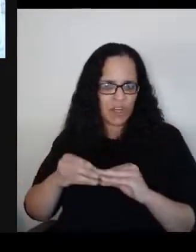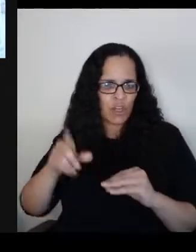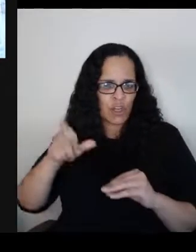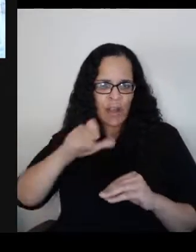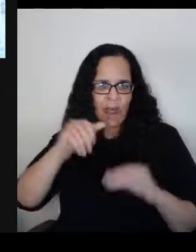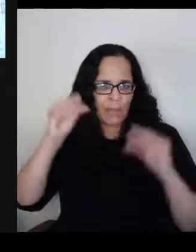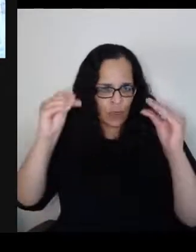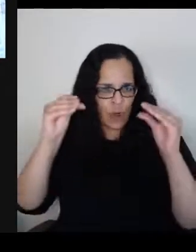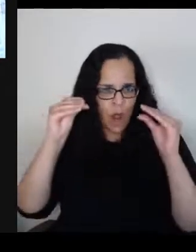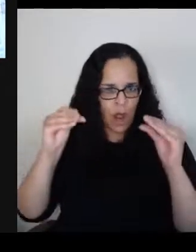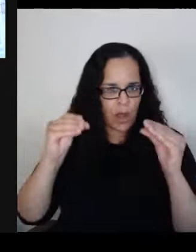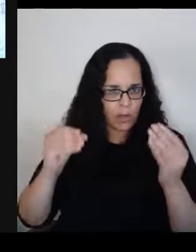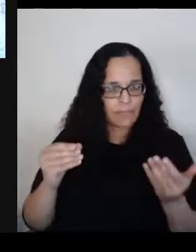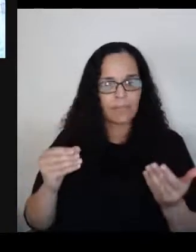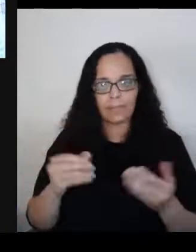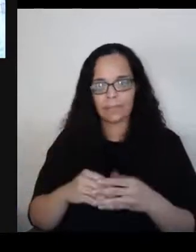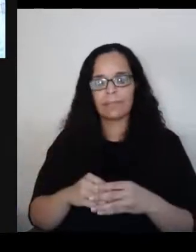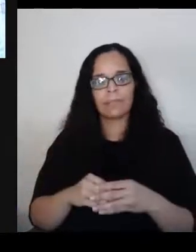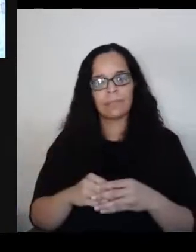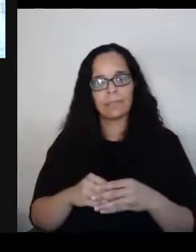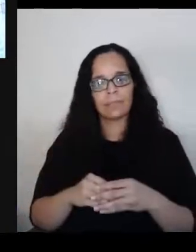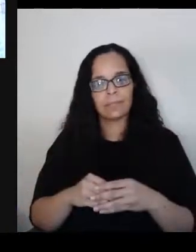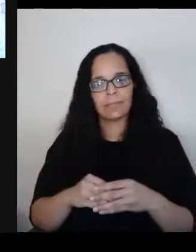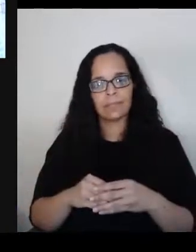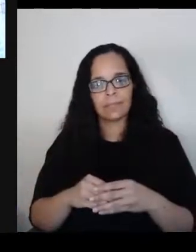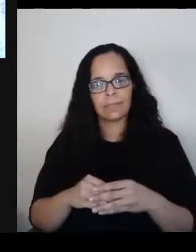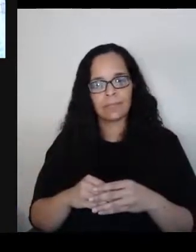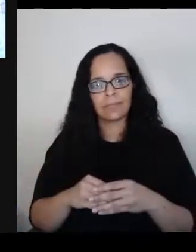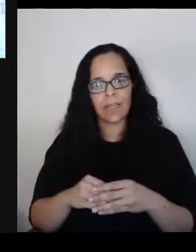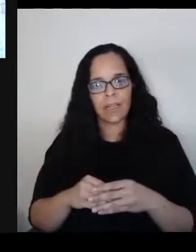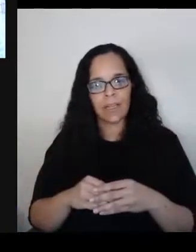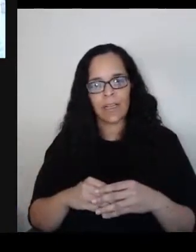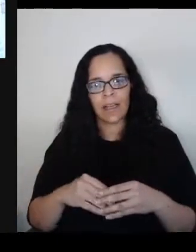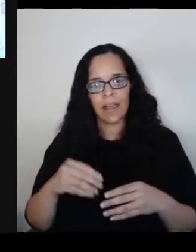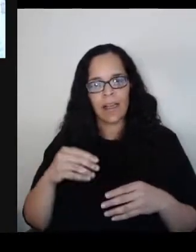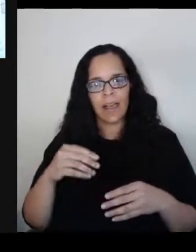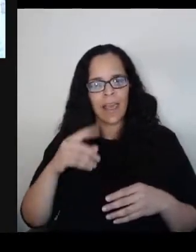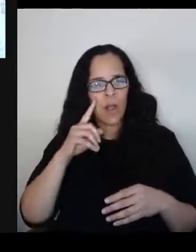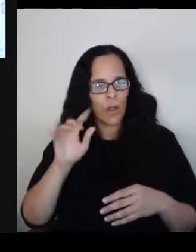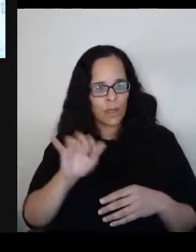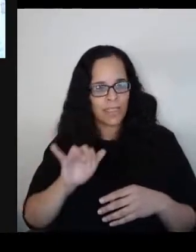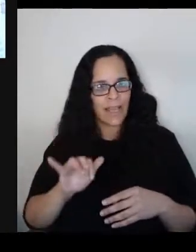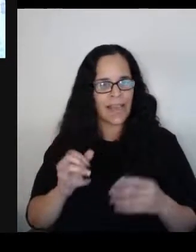educationally, at least amongst some, to stamp out empathy rather than cultivating it.